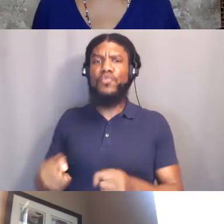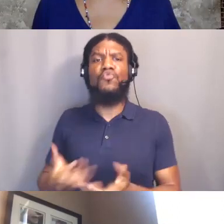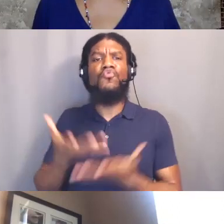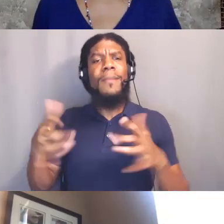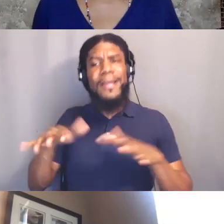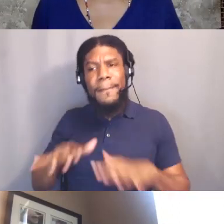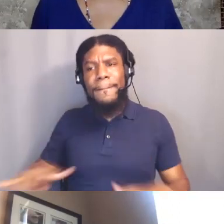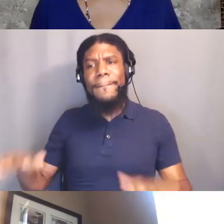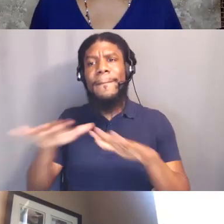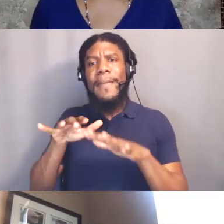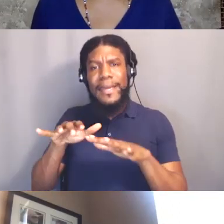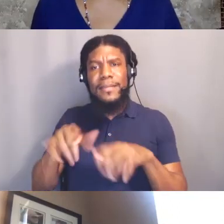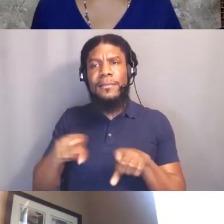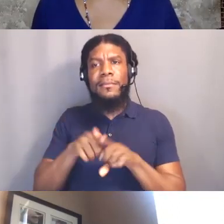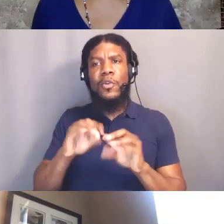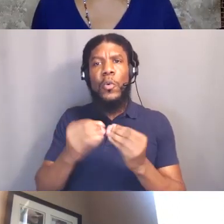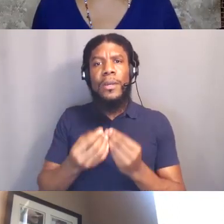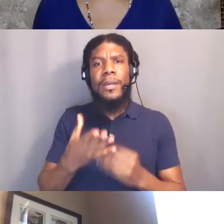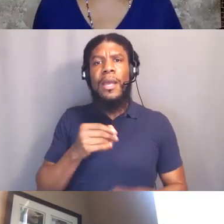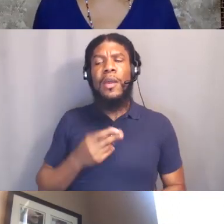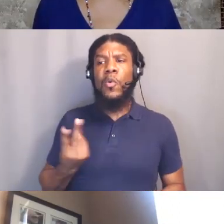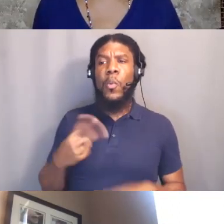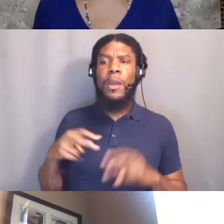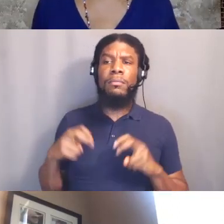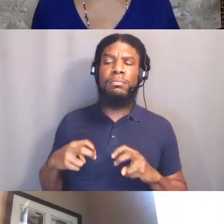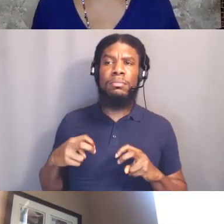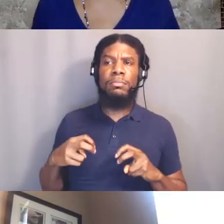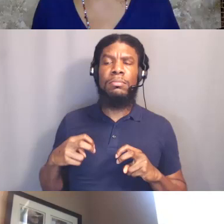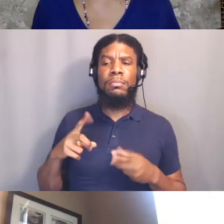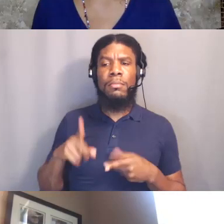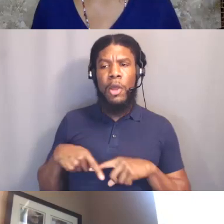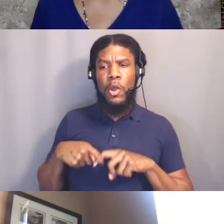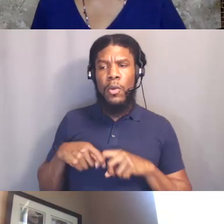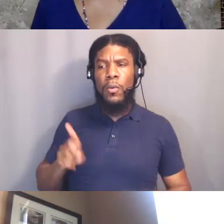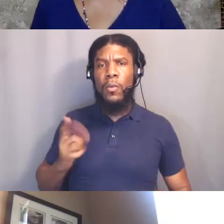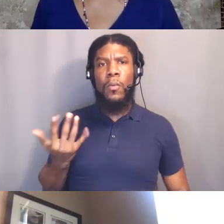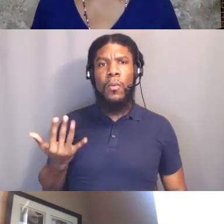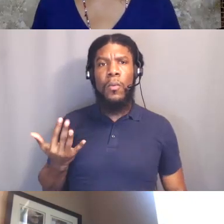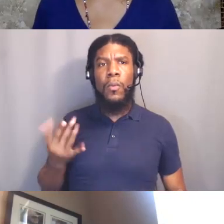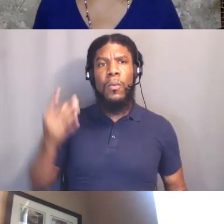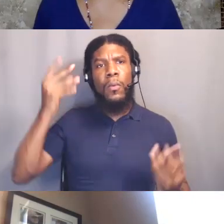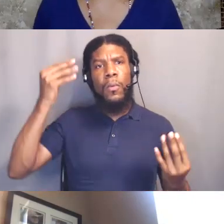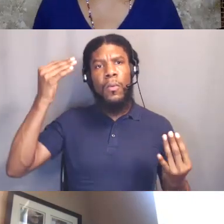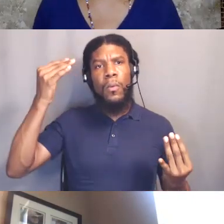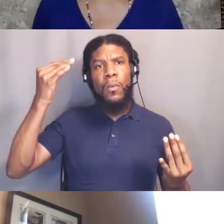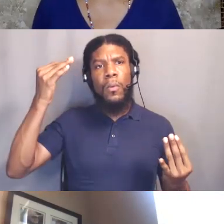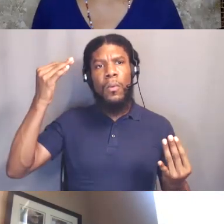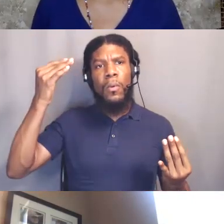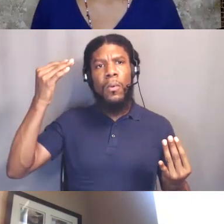and then we kinda paused for a second and thought about what you're pointing to, Dot, like